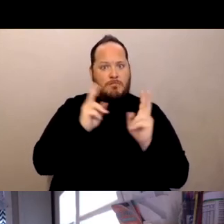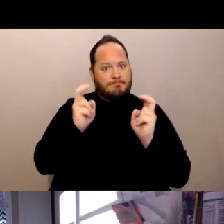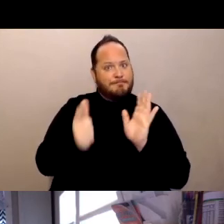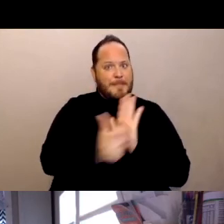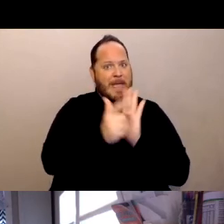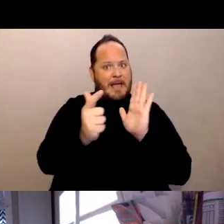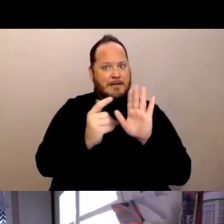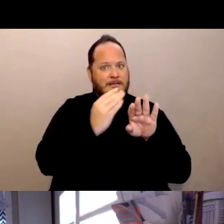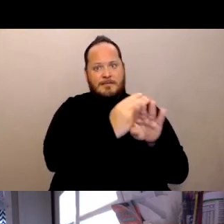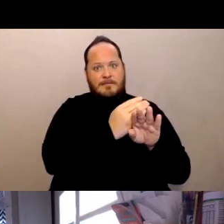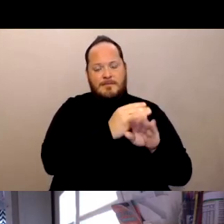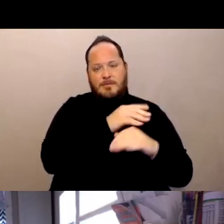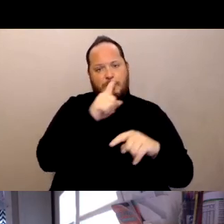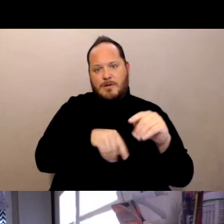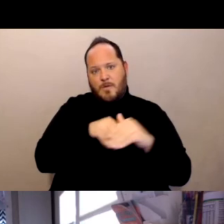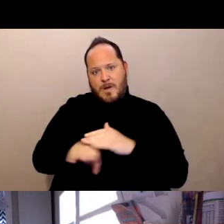So they couldn't go and provide direct care anymore.